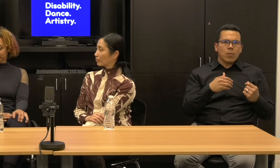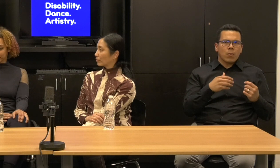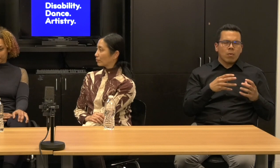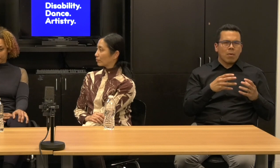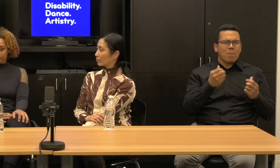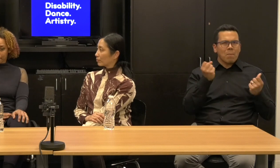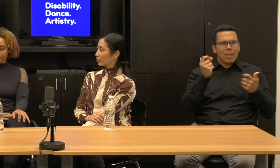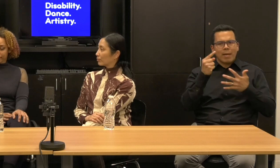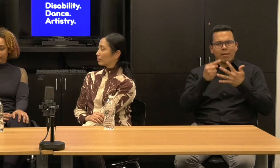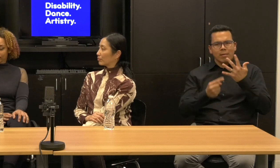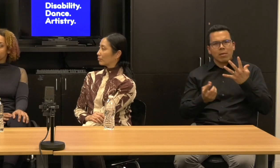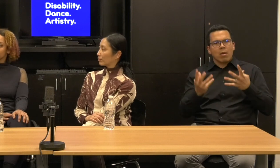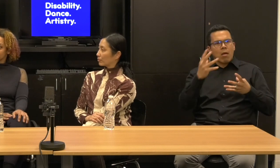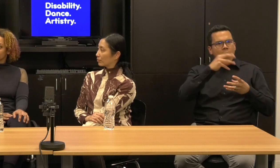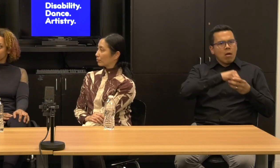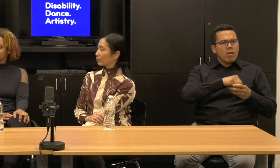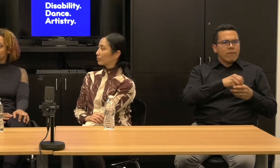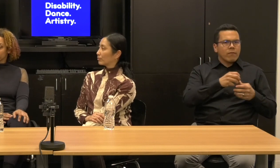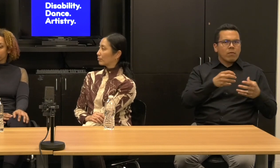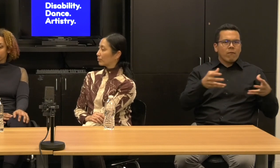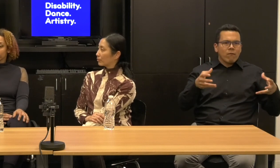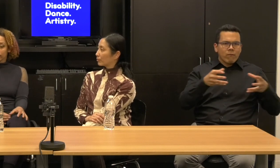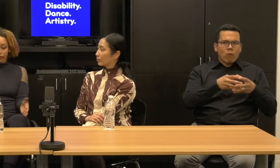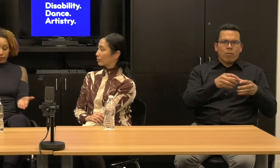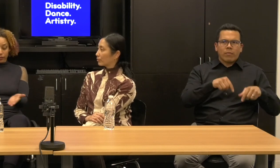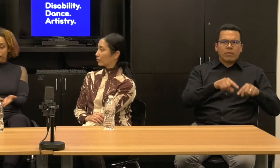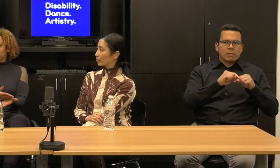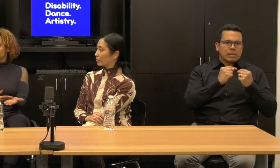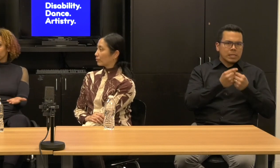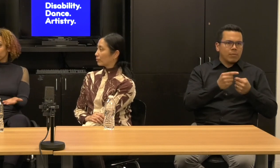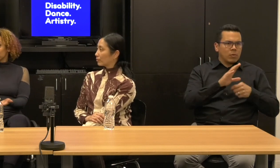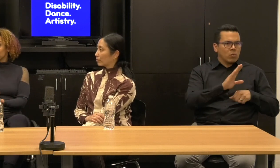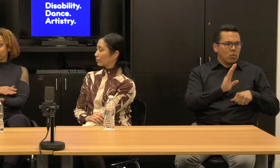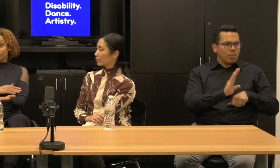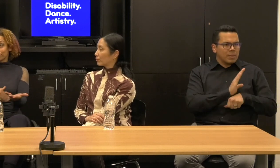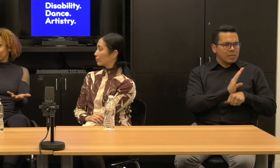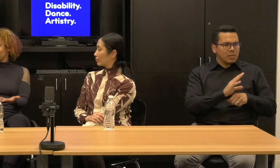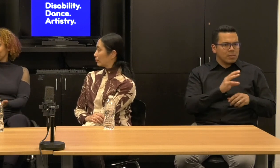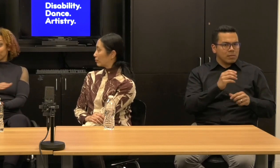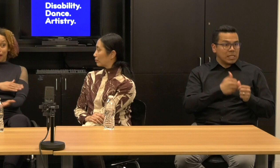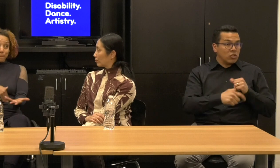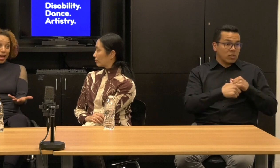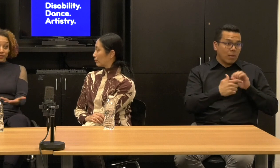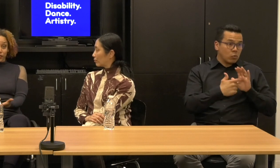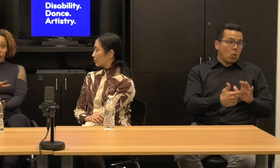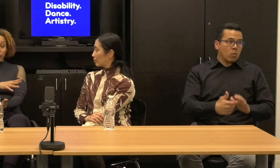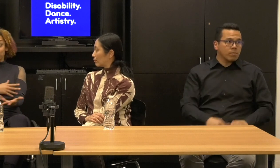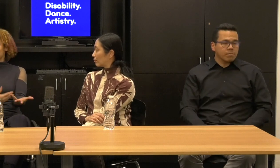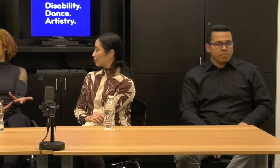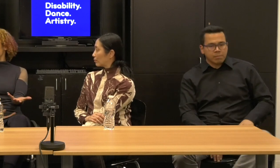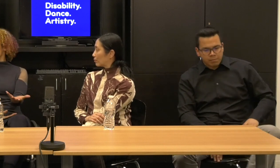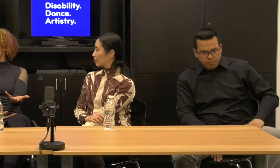the assembly and disassembly of all of these parts in each time it's been shown. Alice:The ramp has its own coordinator, right?